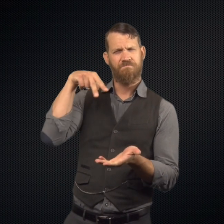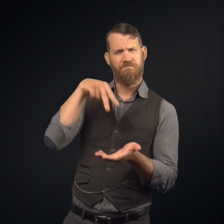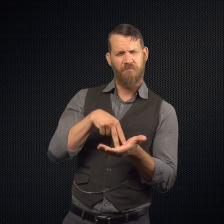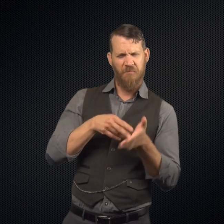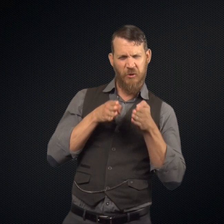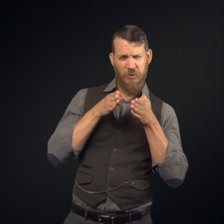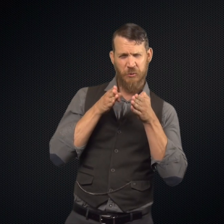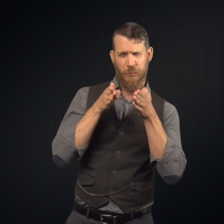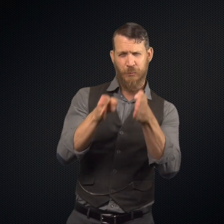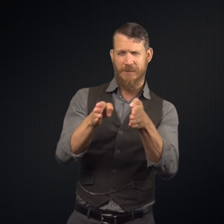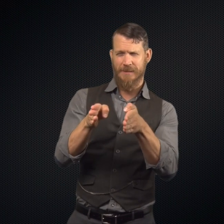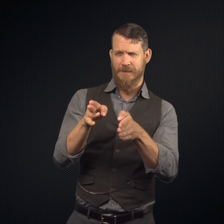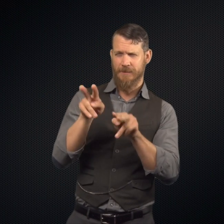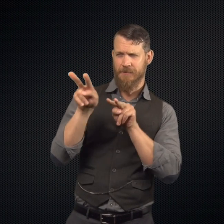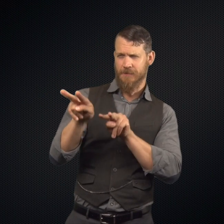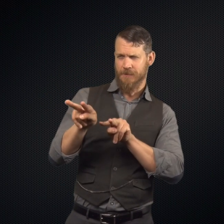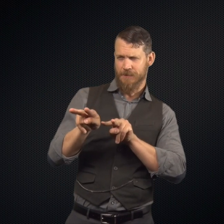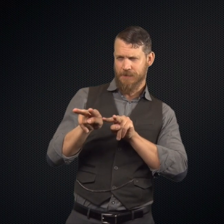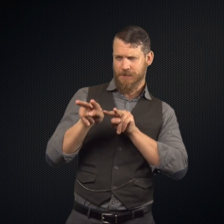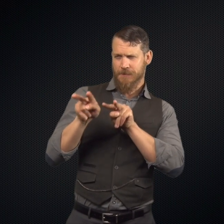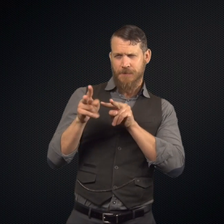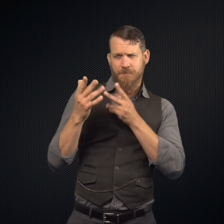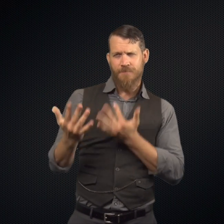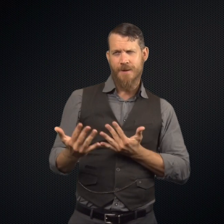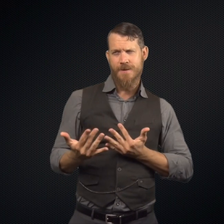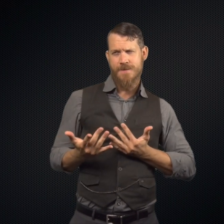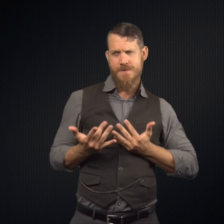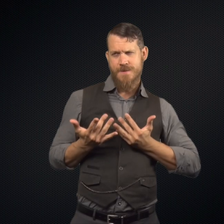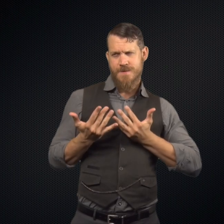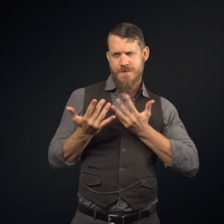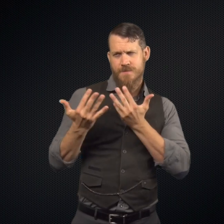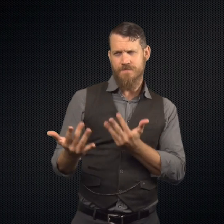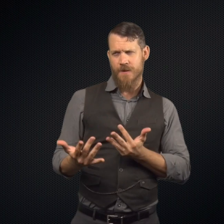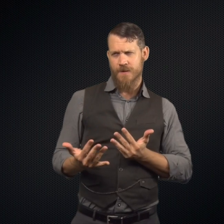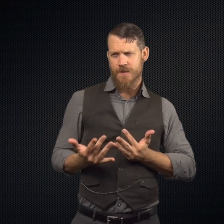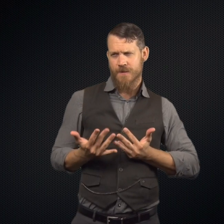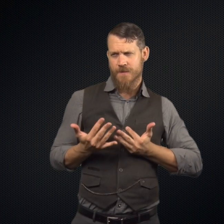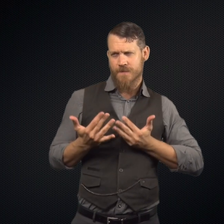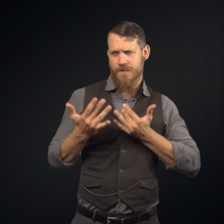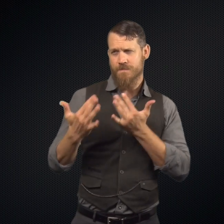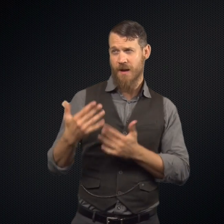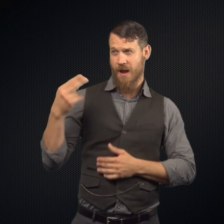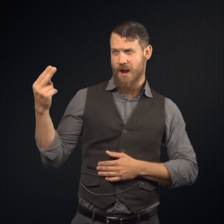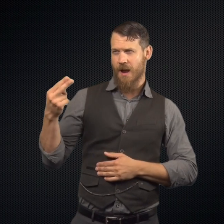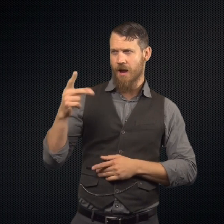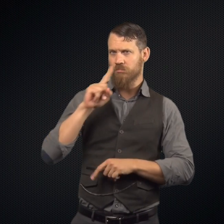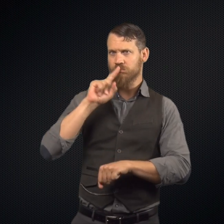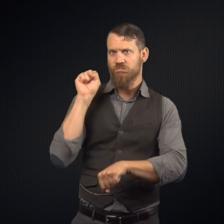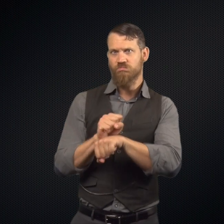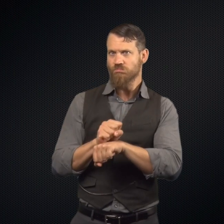Mr. Utterson stands on the street waiting for Mr. Hyde.